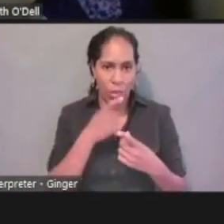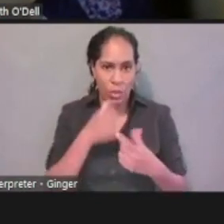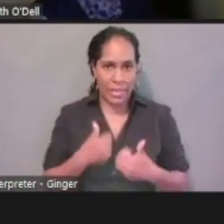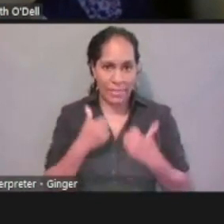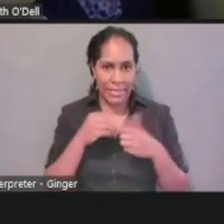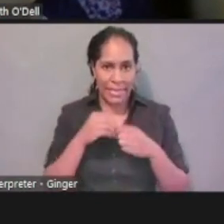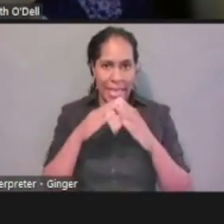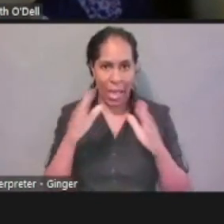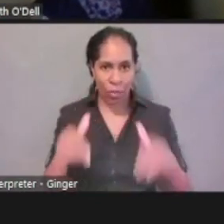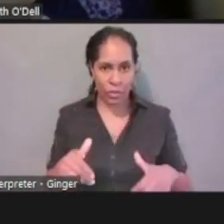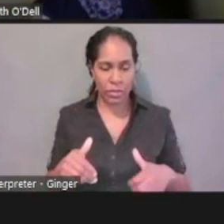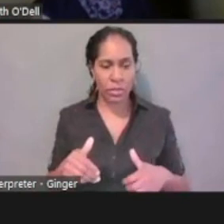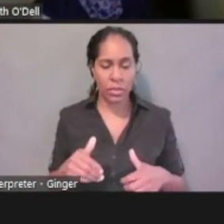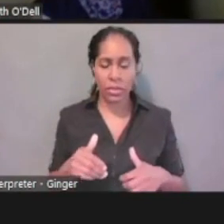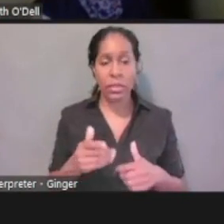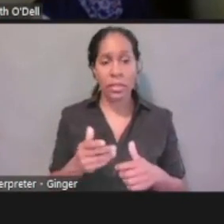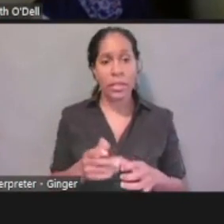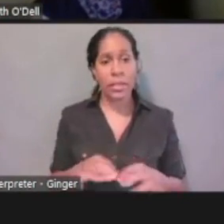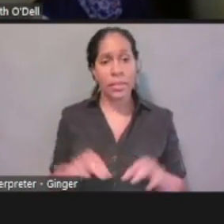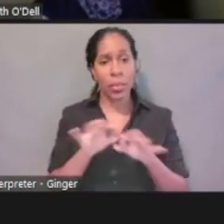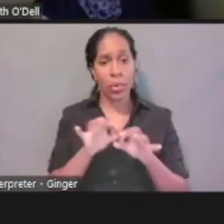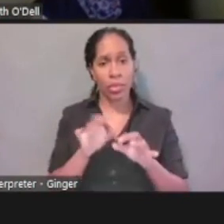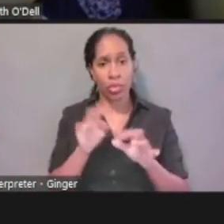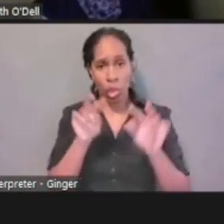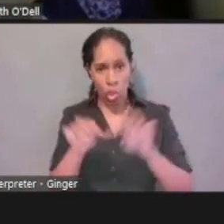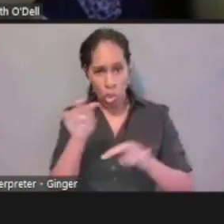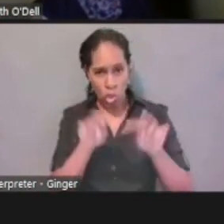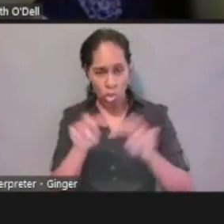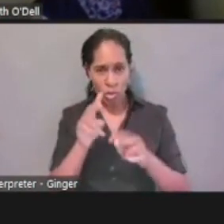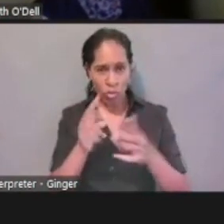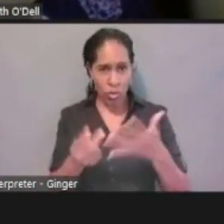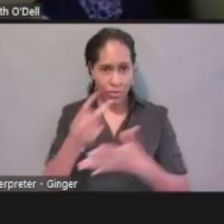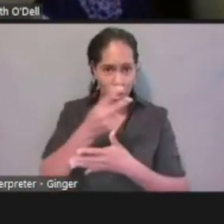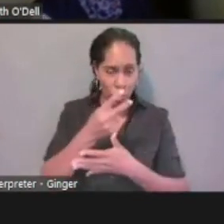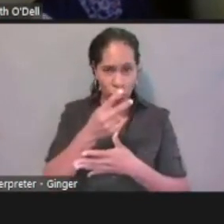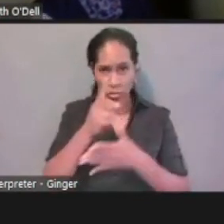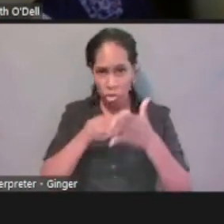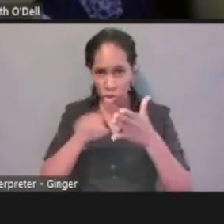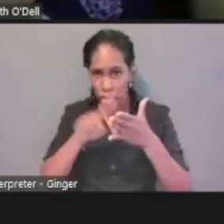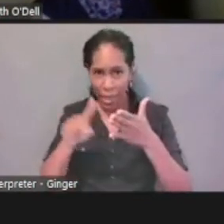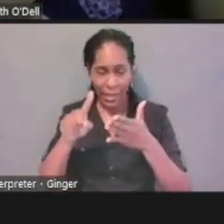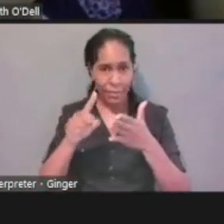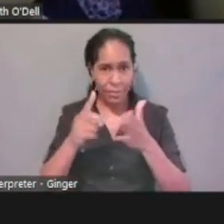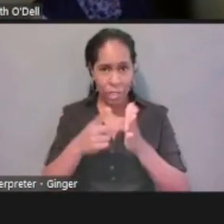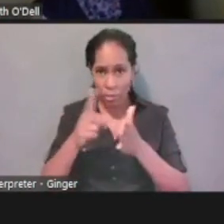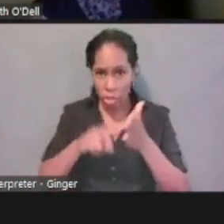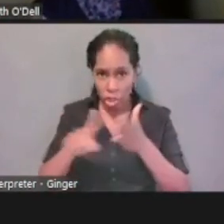and review it, check all the information twice, make sure we don't have any misspelled names,